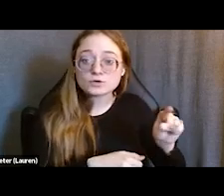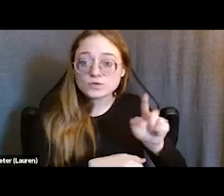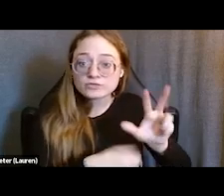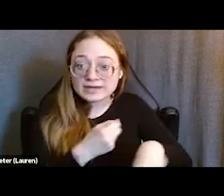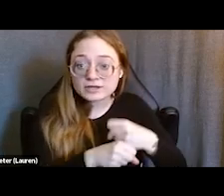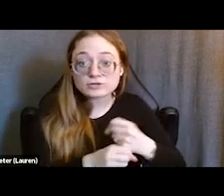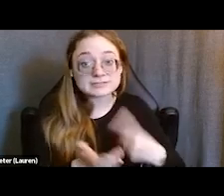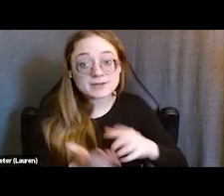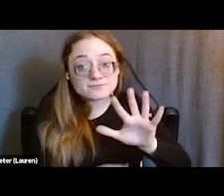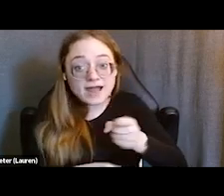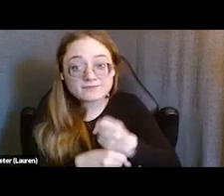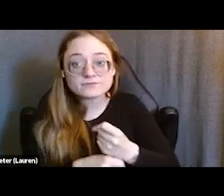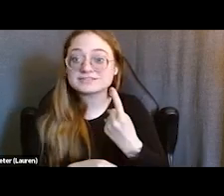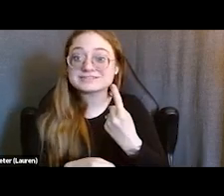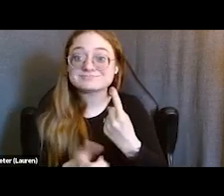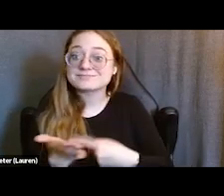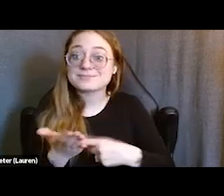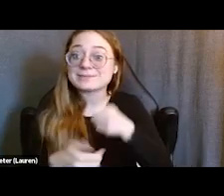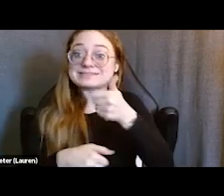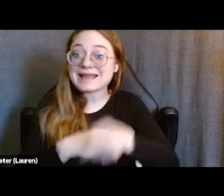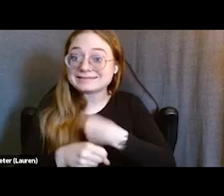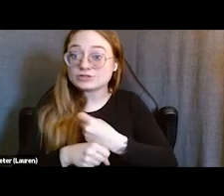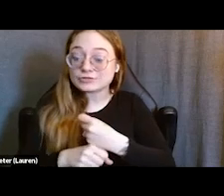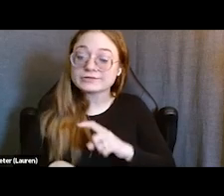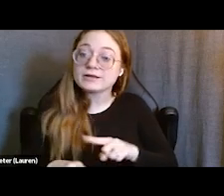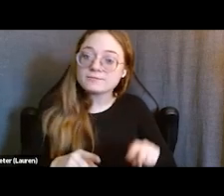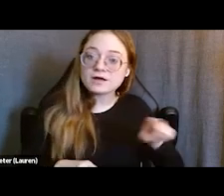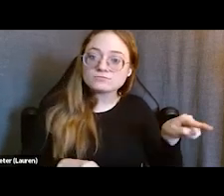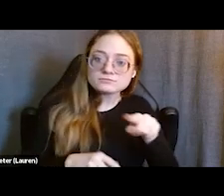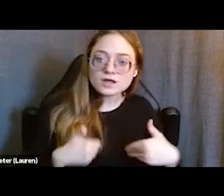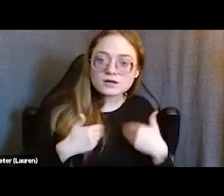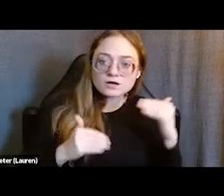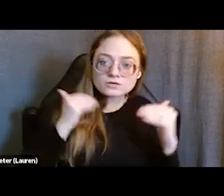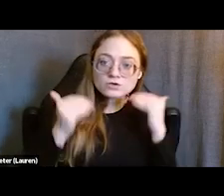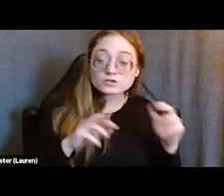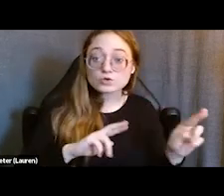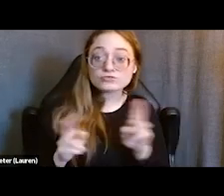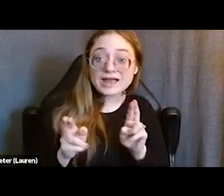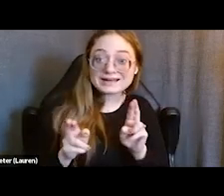But those young adults that do become ready to engage in our program then will enter our Workforce program,